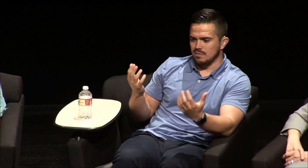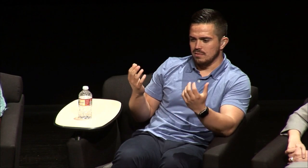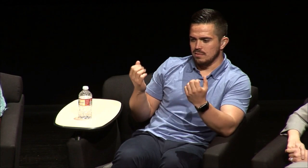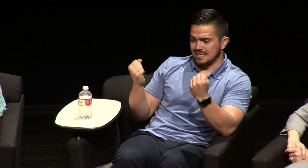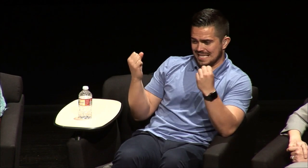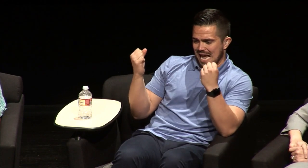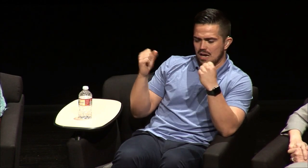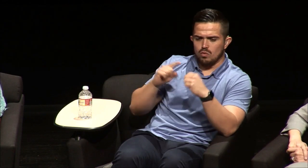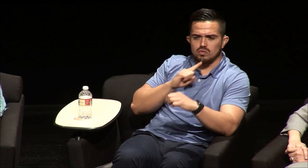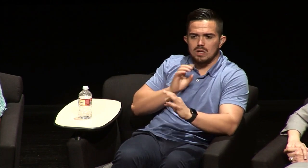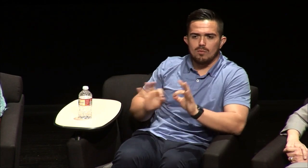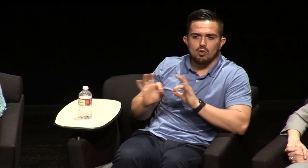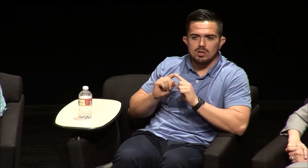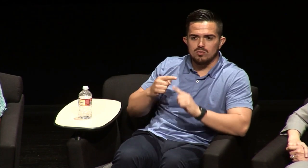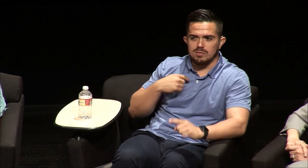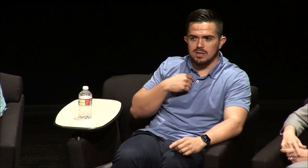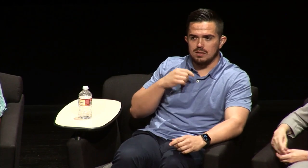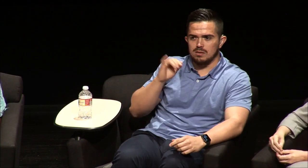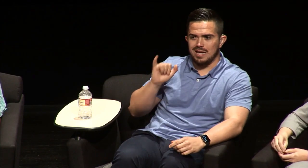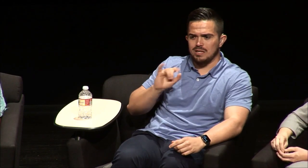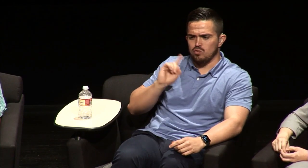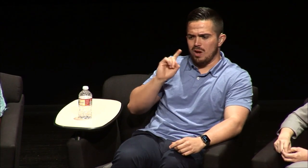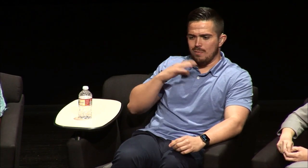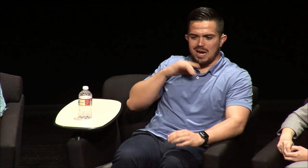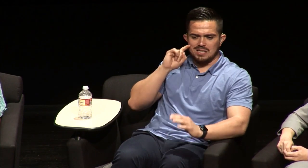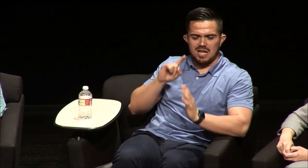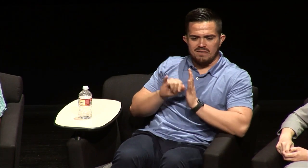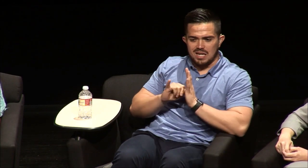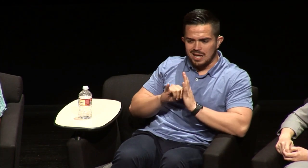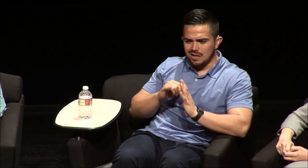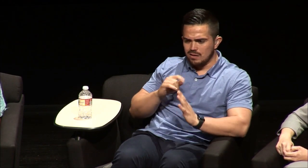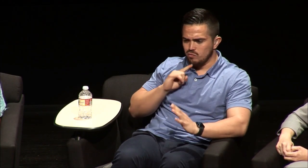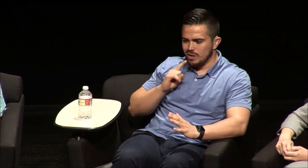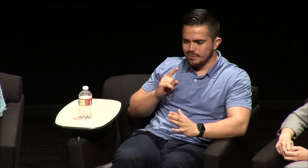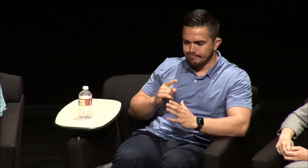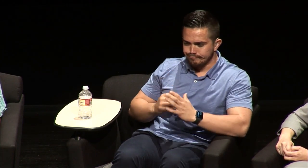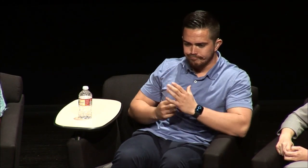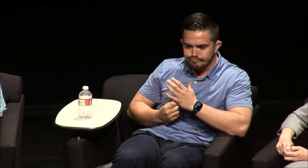that I realized that sign language is so important to me sign language is what I